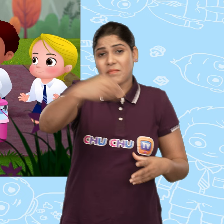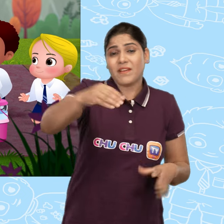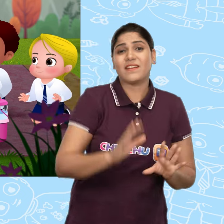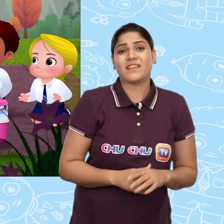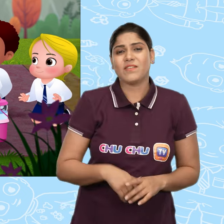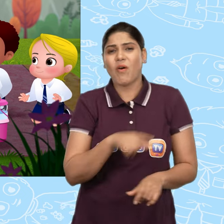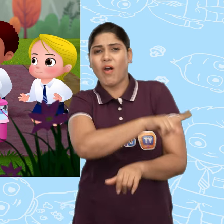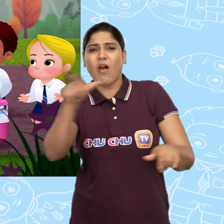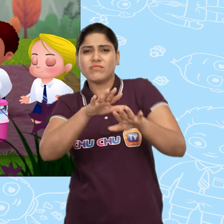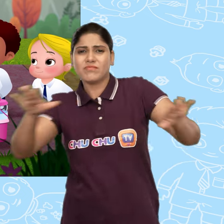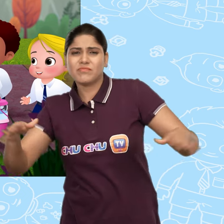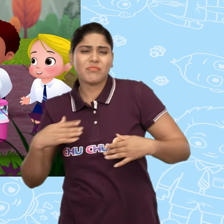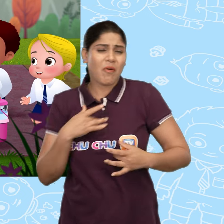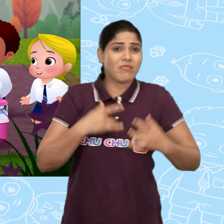Everyone was very excited.